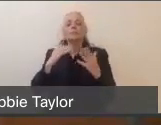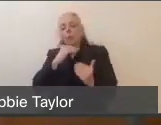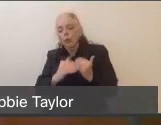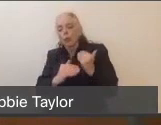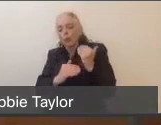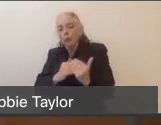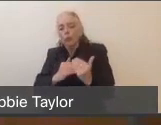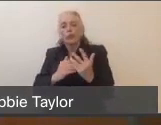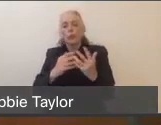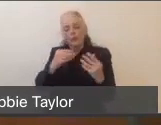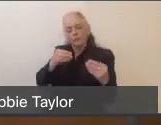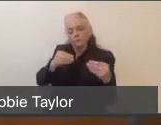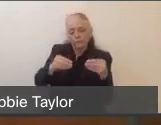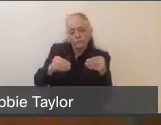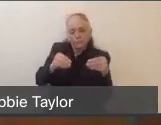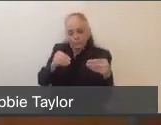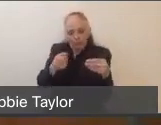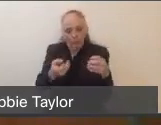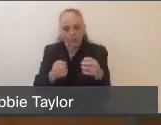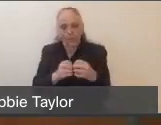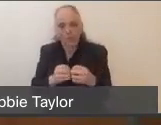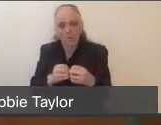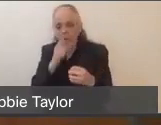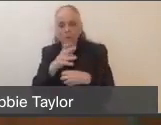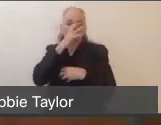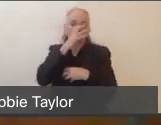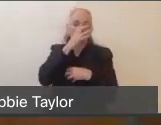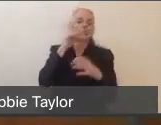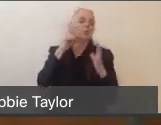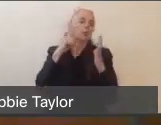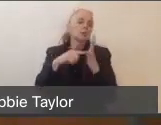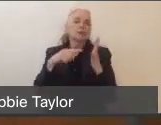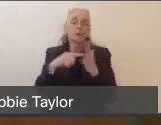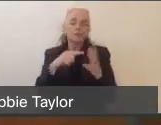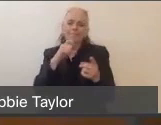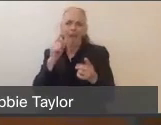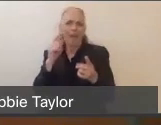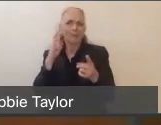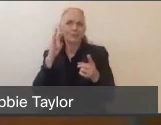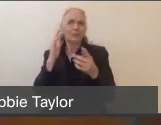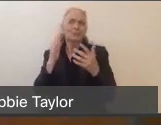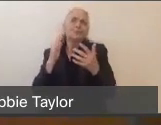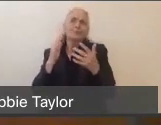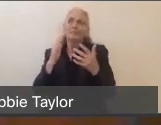in the not-so-distant future, I'm hearing, start to see some relaxation of the shelter-in-place.